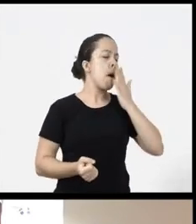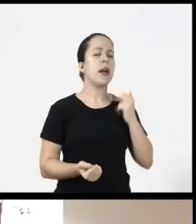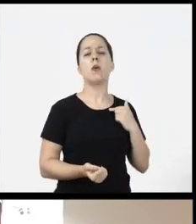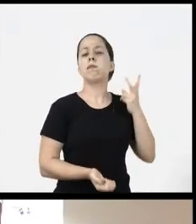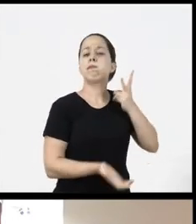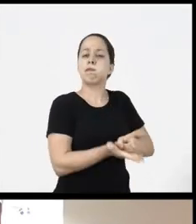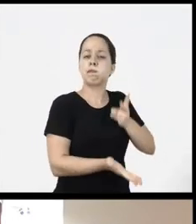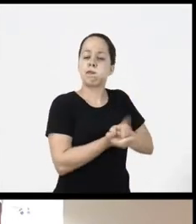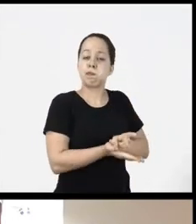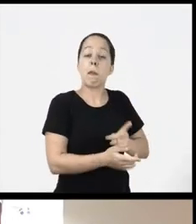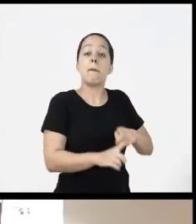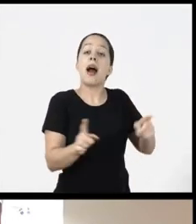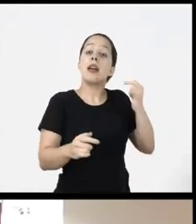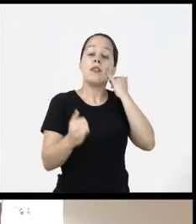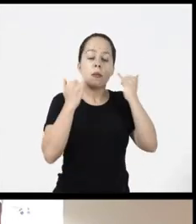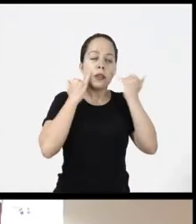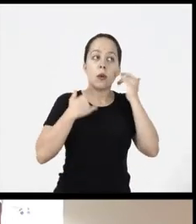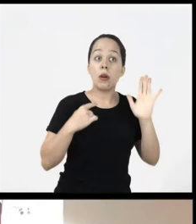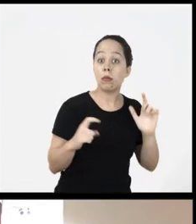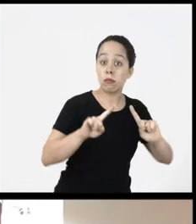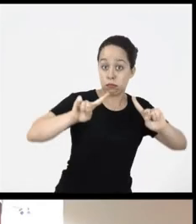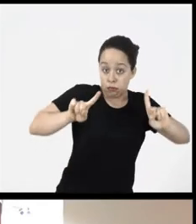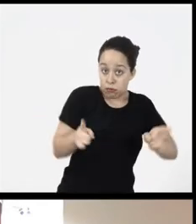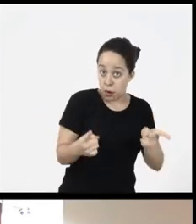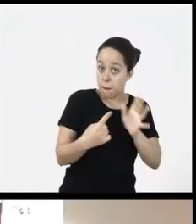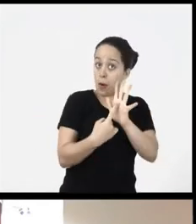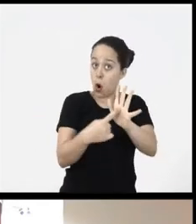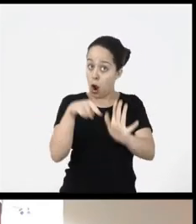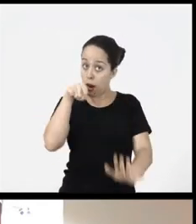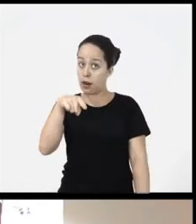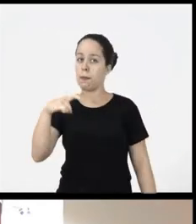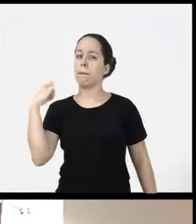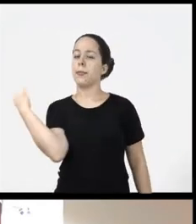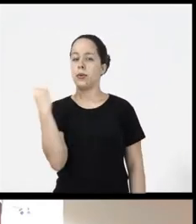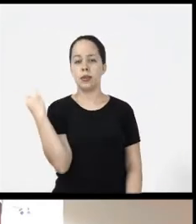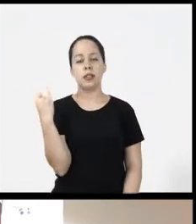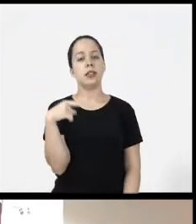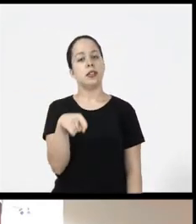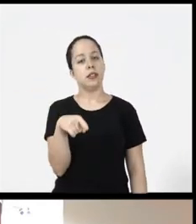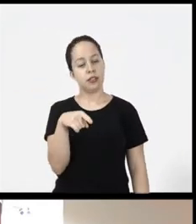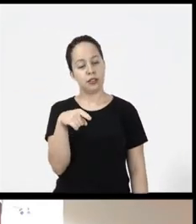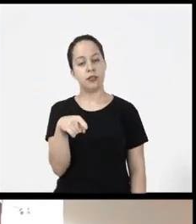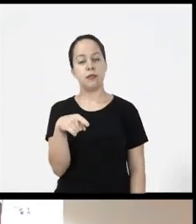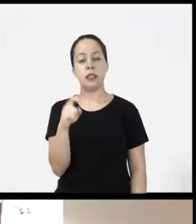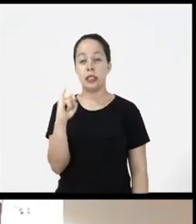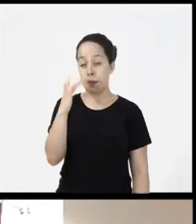highlight this but I also added textual information I don’t know the people